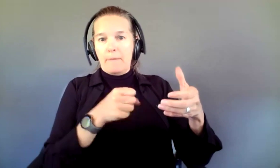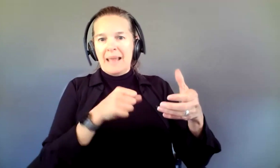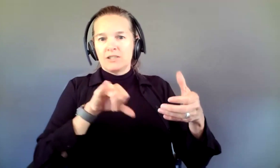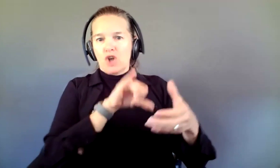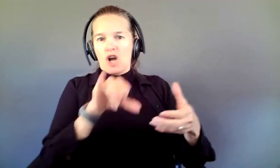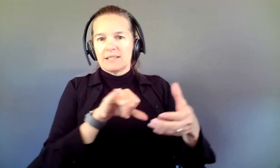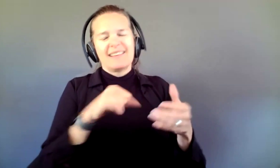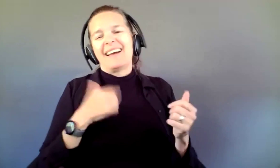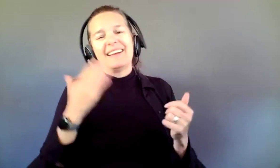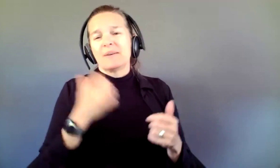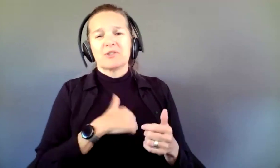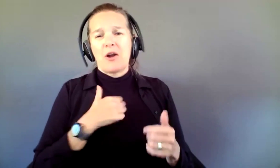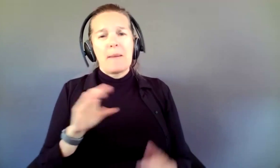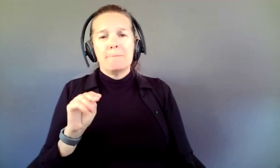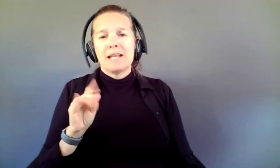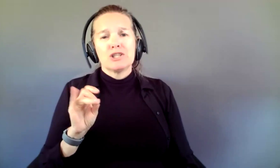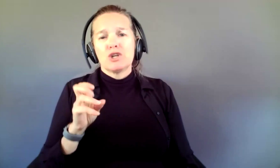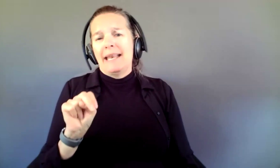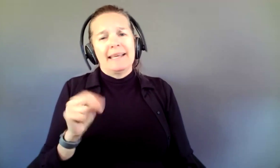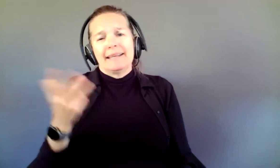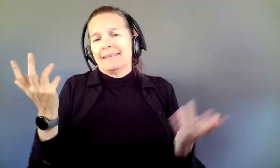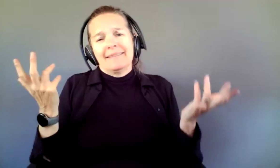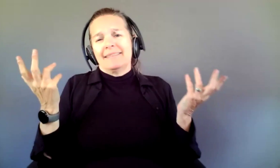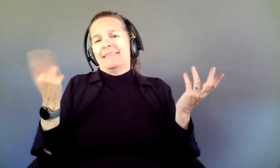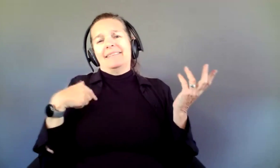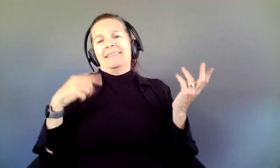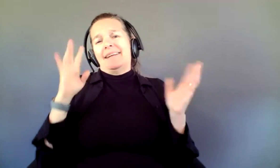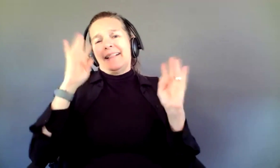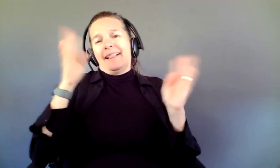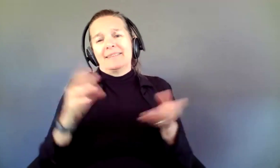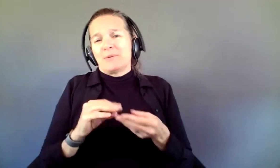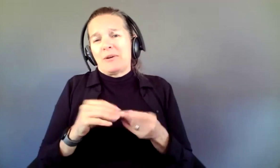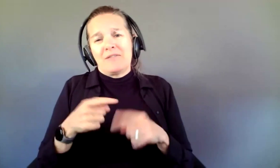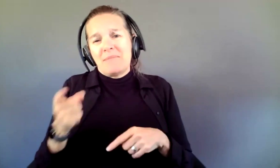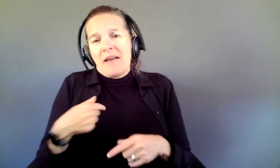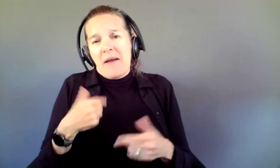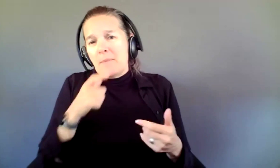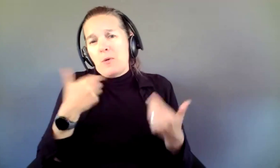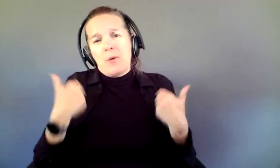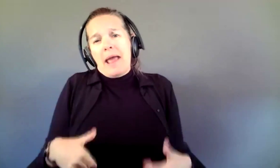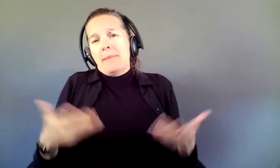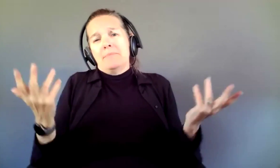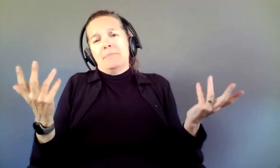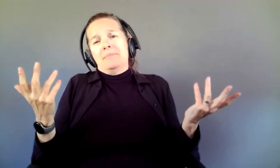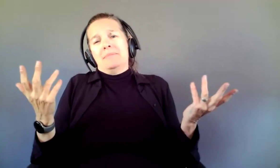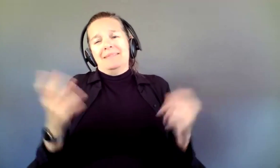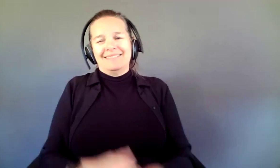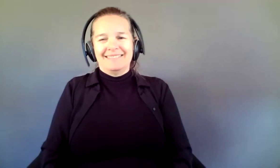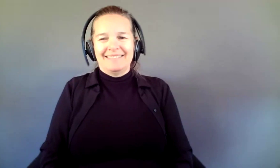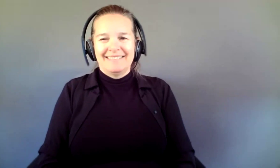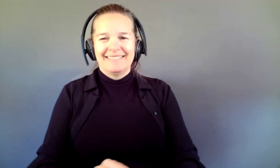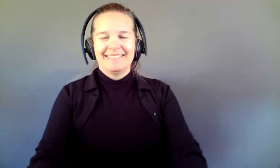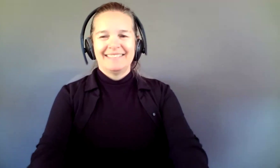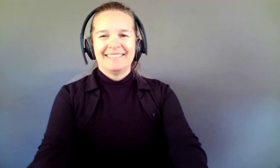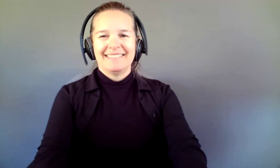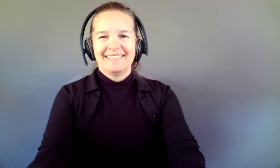in me pops out, sometimes the country does, too. I can only be who I am, folks.